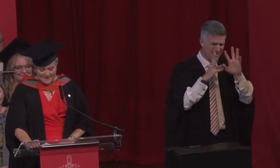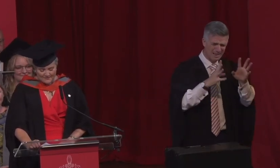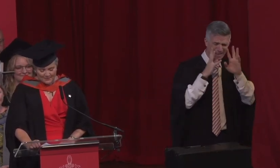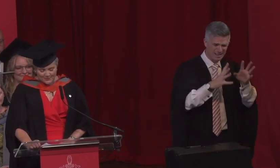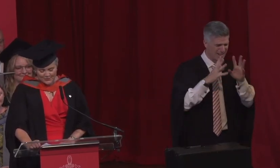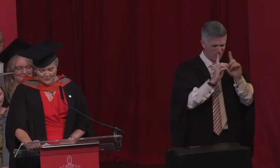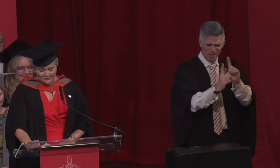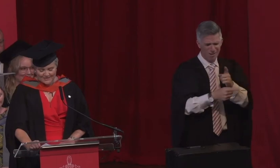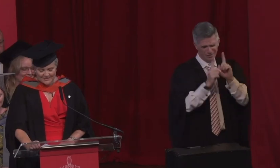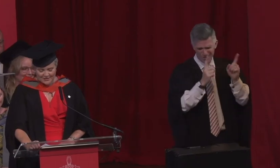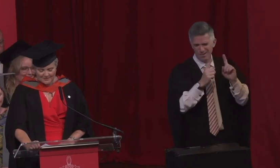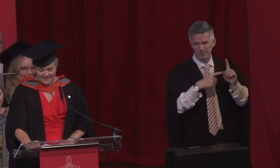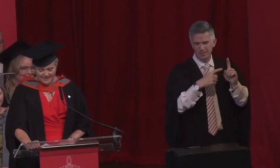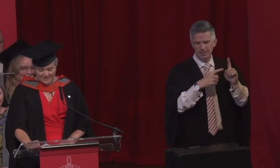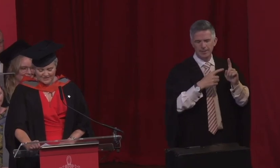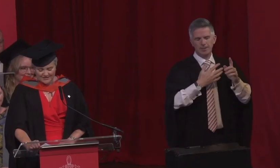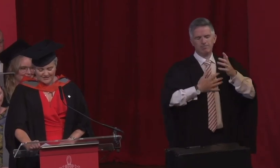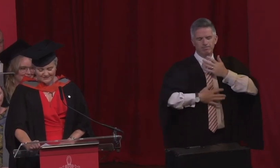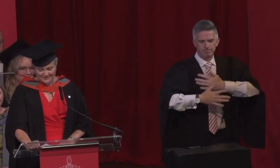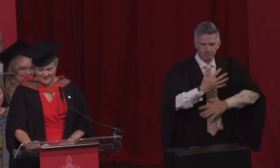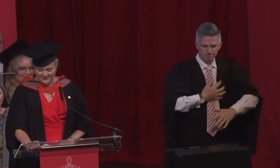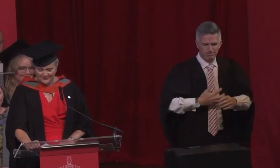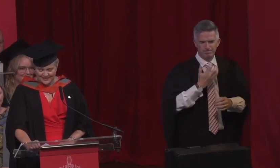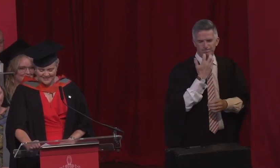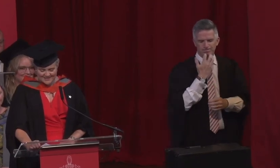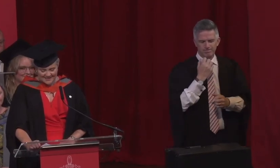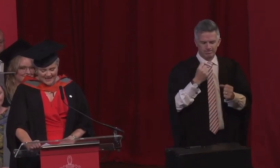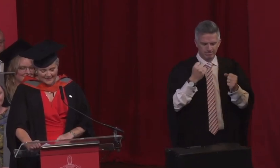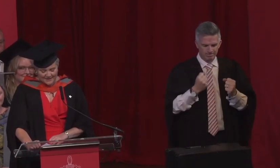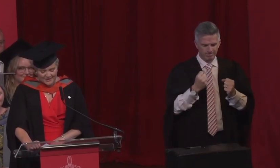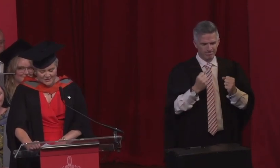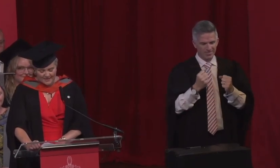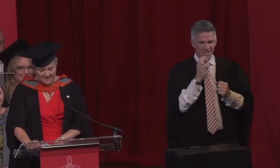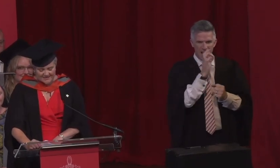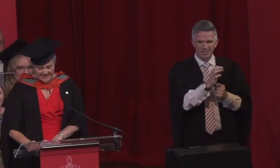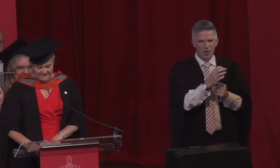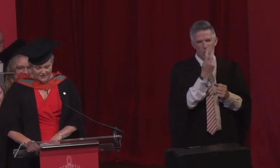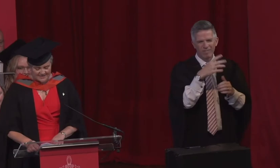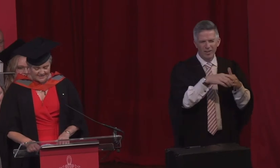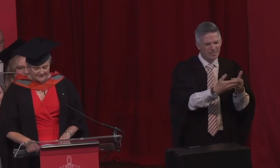but with true grit and determination and help from an old friend I managed to pass every assignment